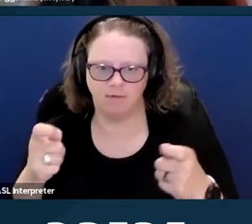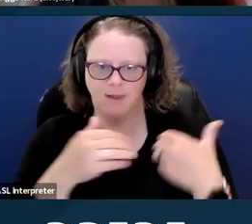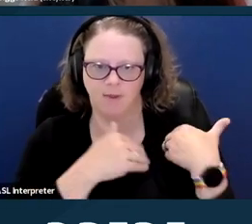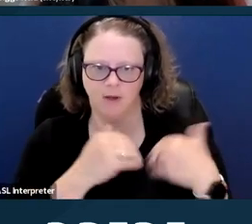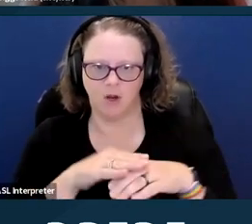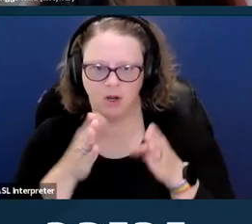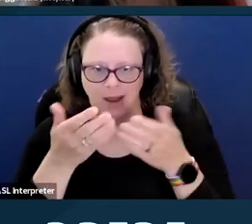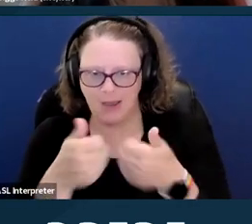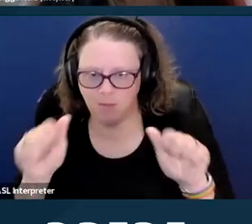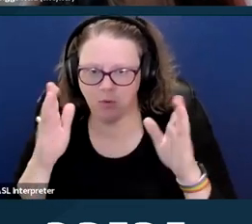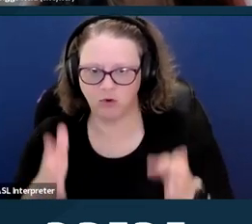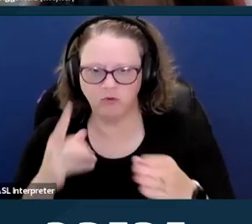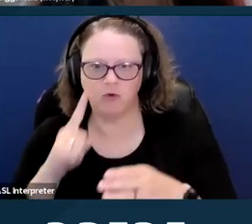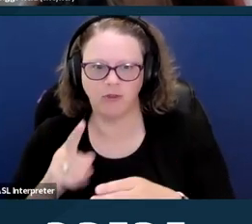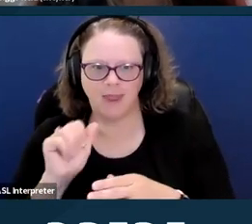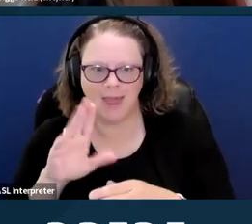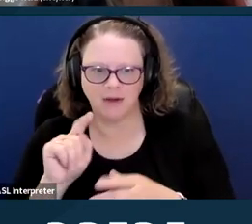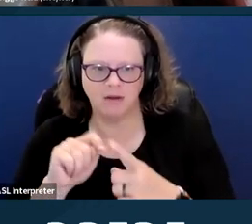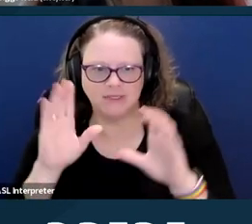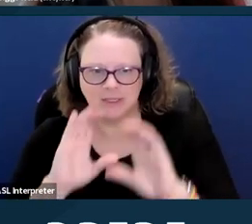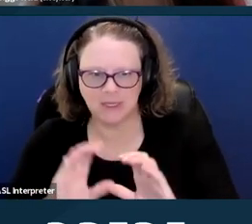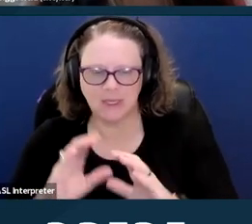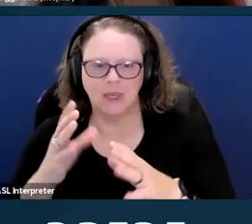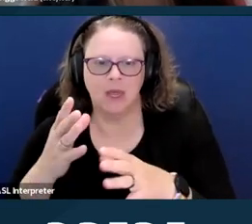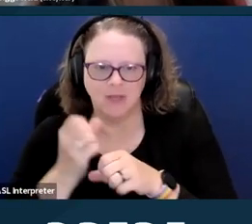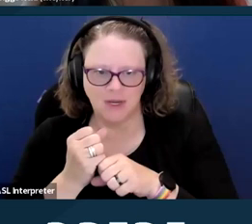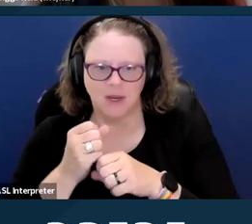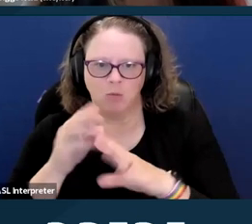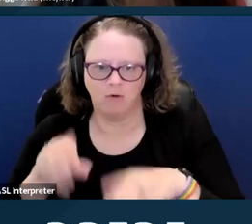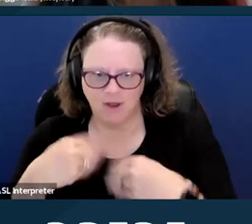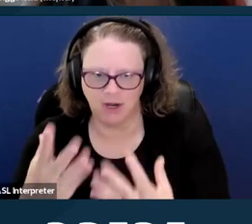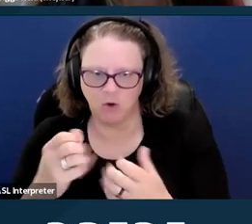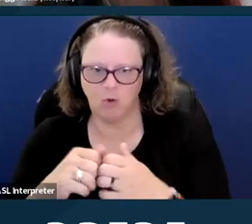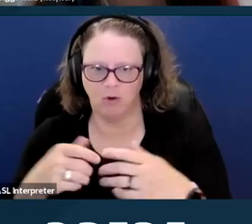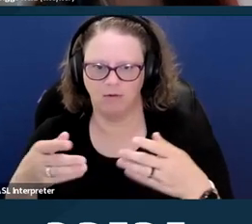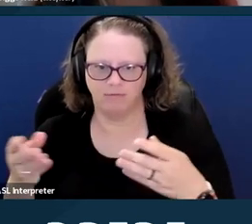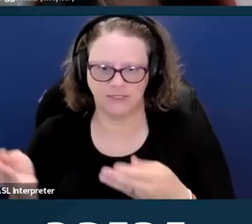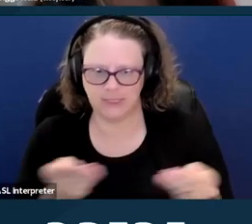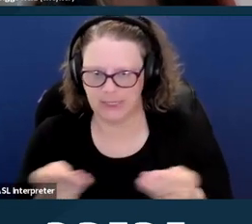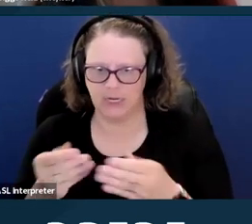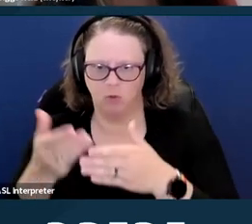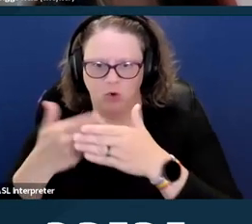or facilitating reproductive healthcare where such healthcare is lawful under the circumstances